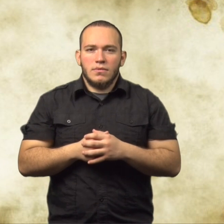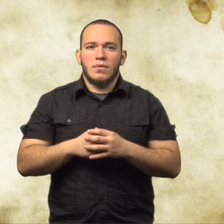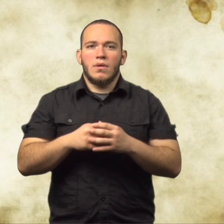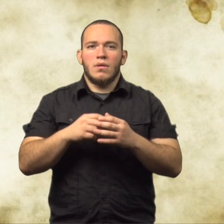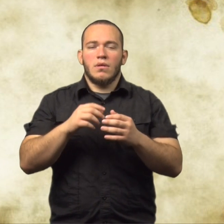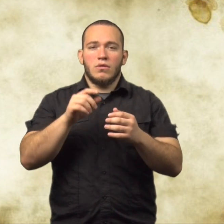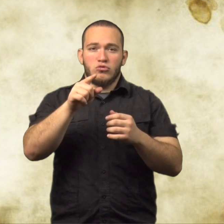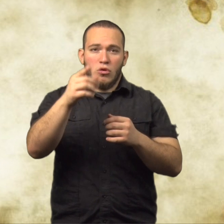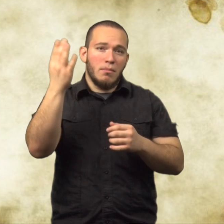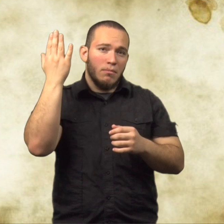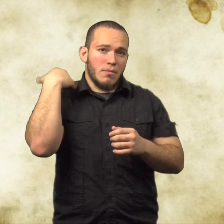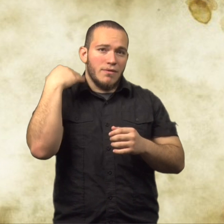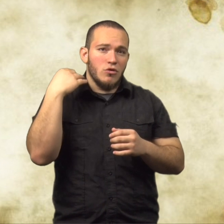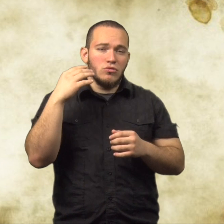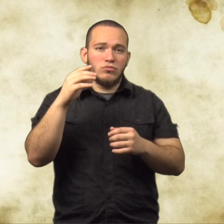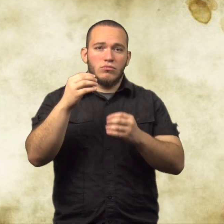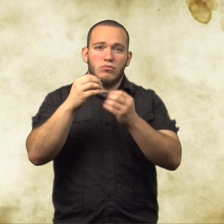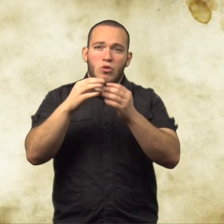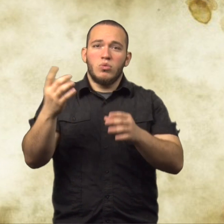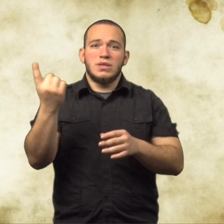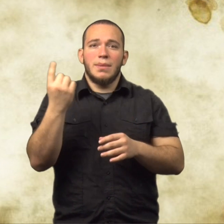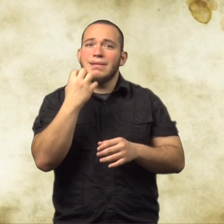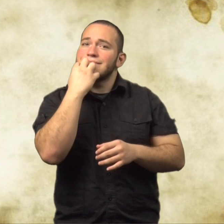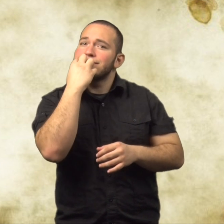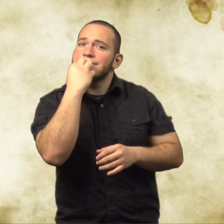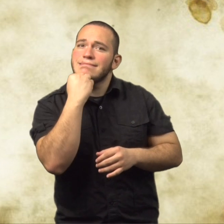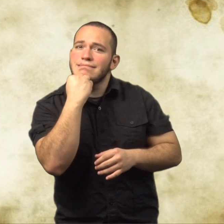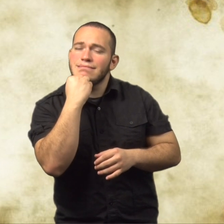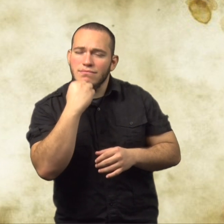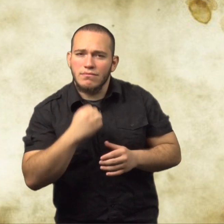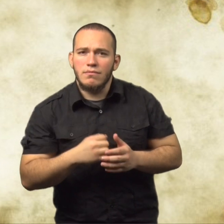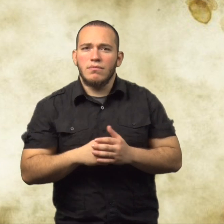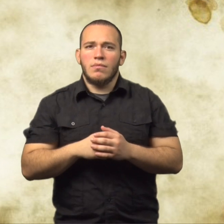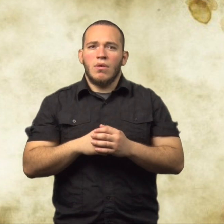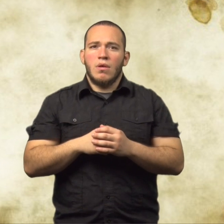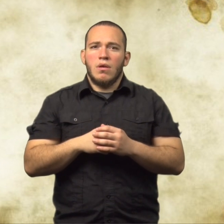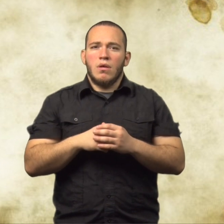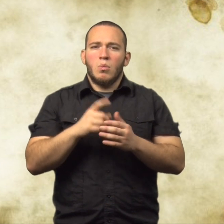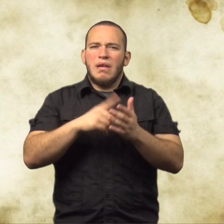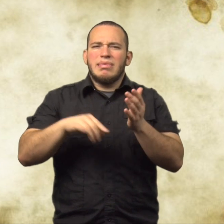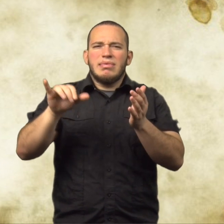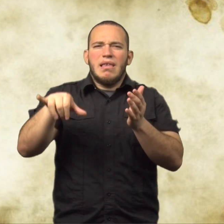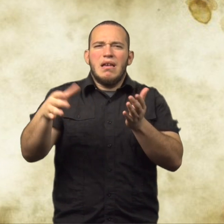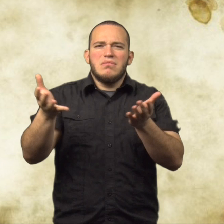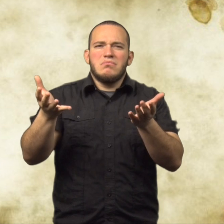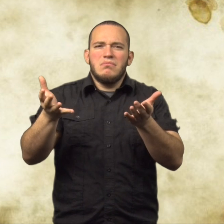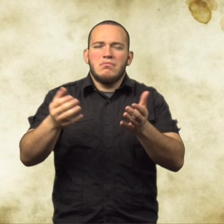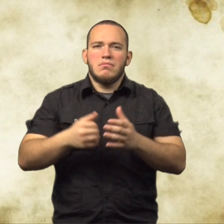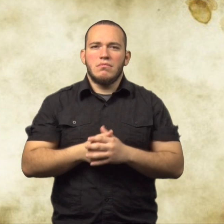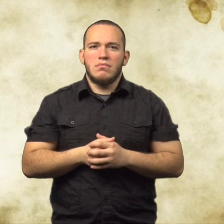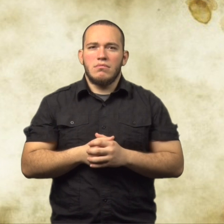Have you ever lost something that you care about? What was that thing?